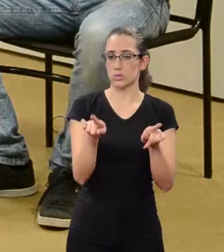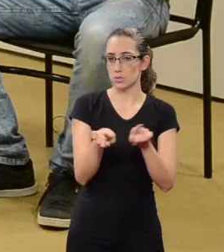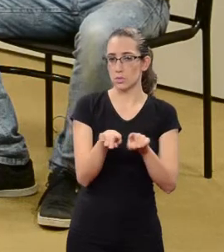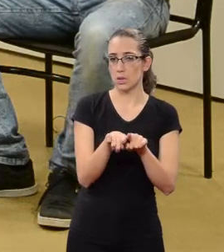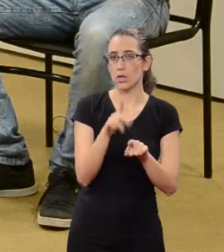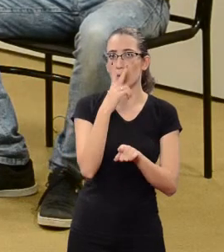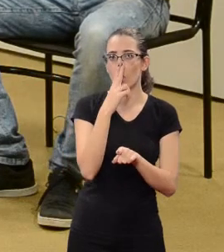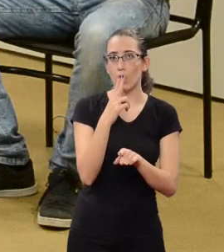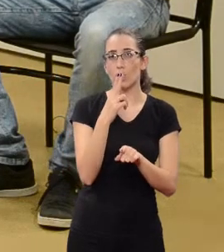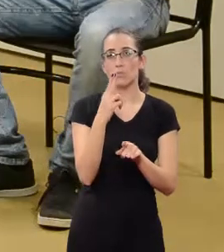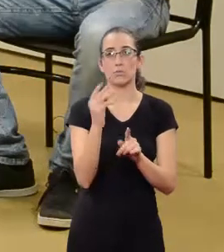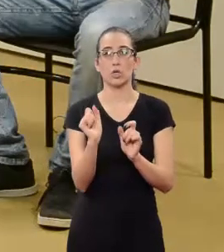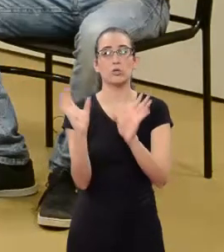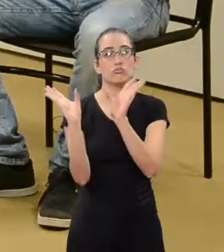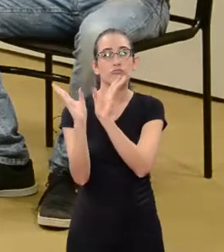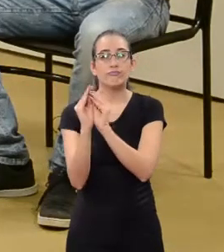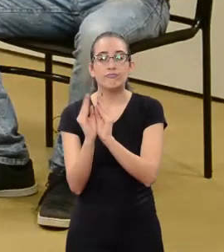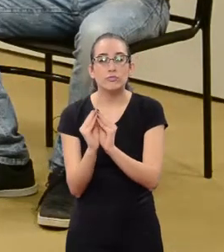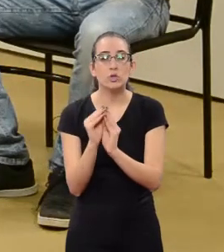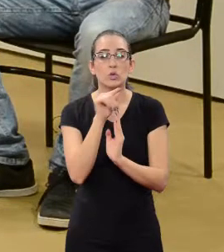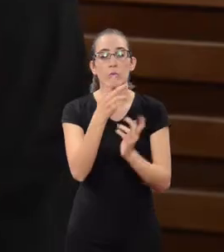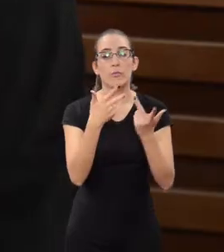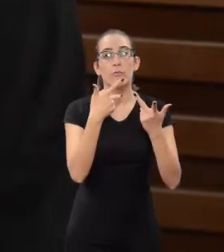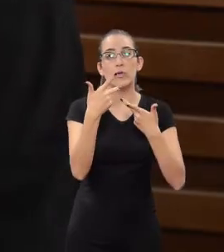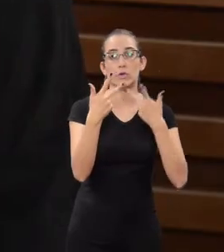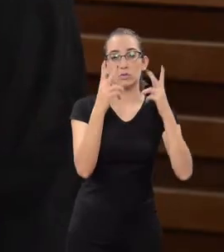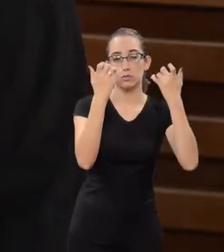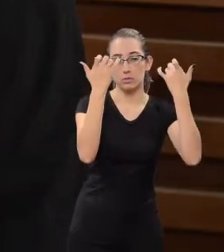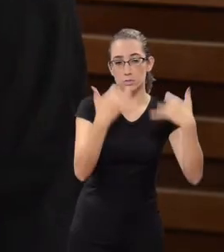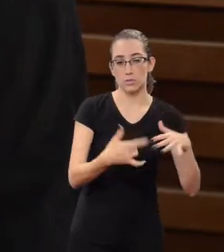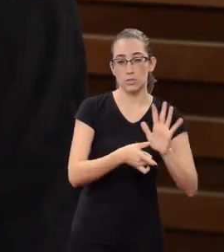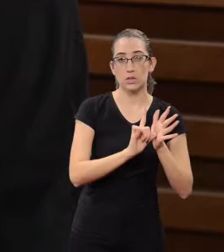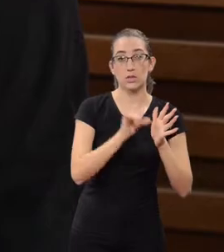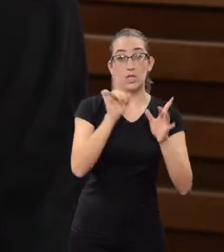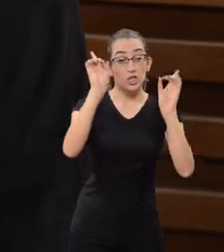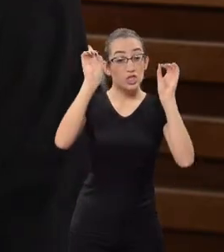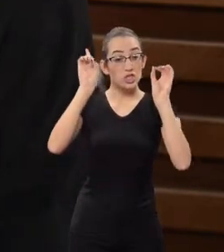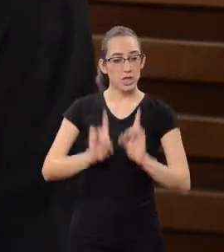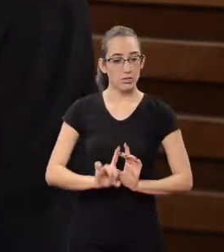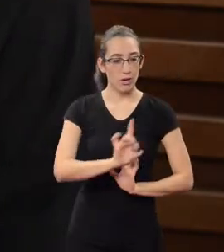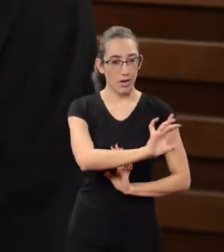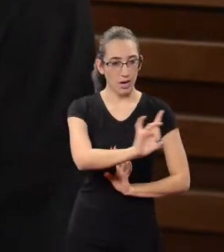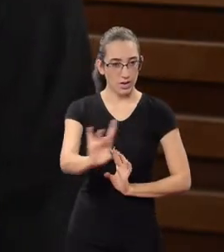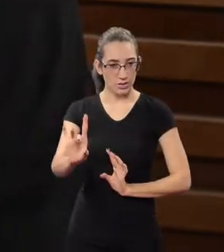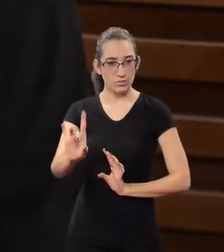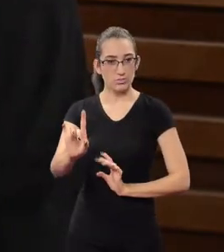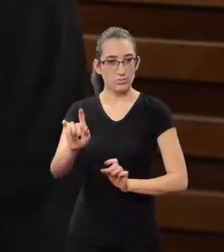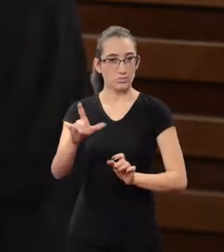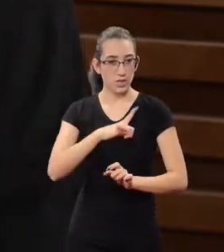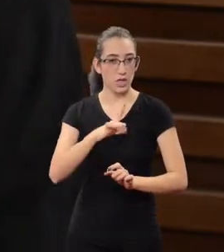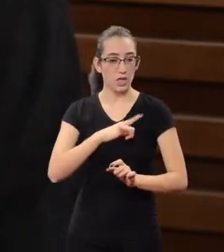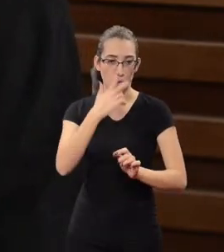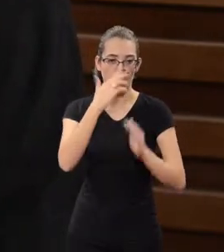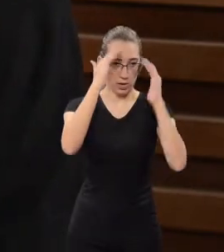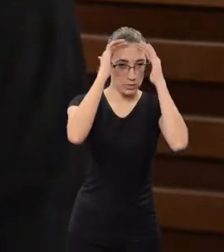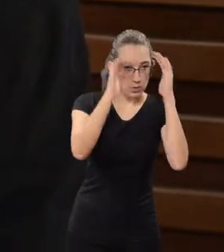Trying to summarize your point this is the right that everyone has, to be respected